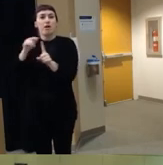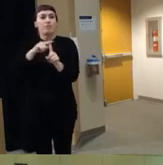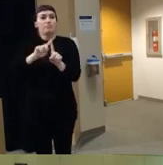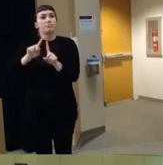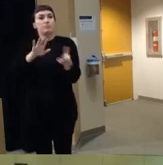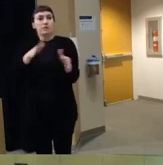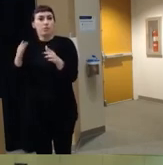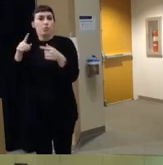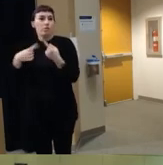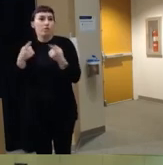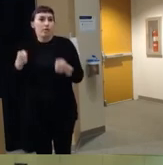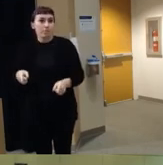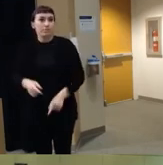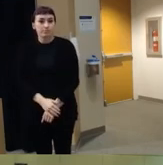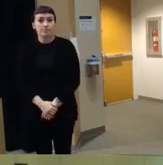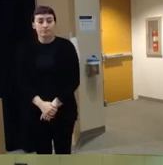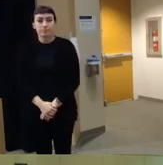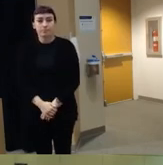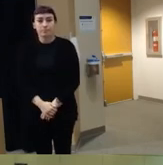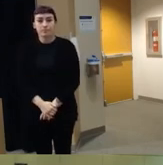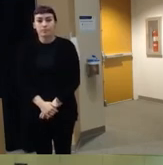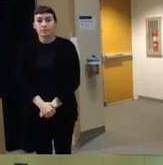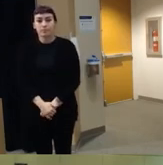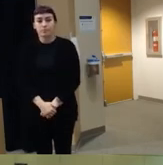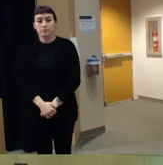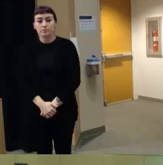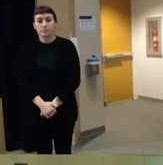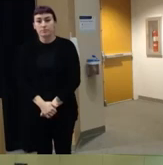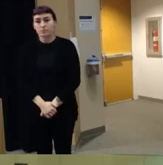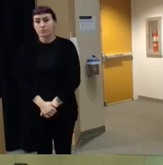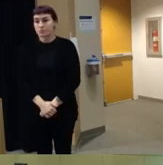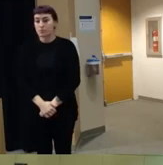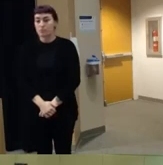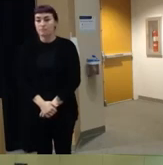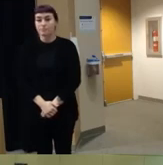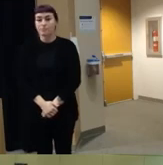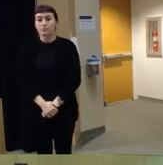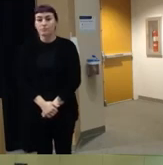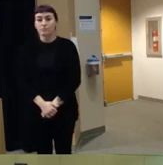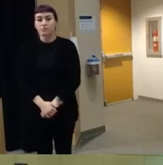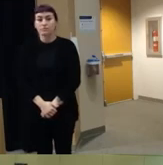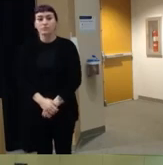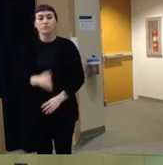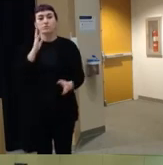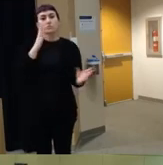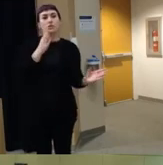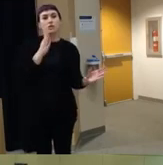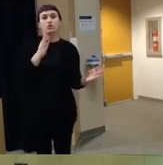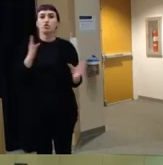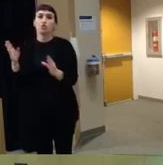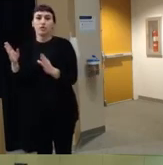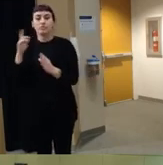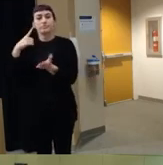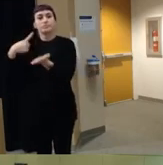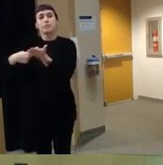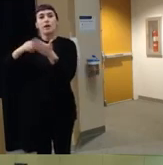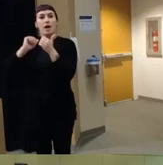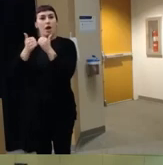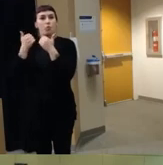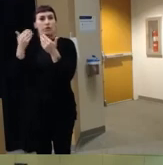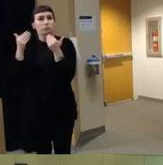happen so now i' kind of like to shift gears a little bit to talk about how we move forward